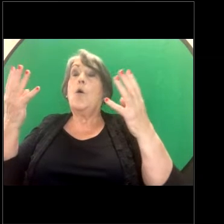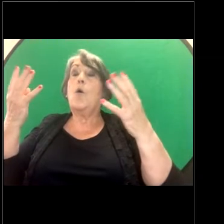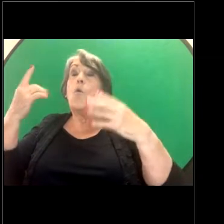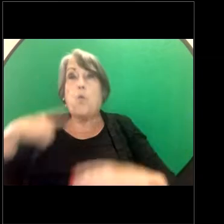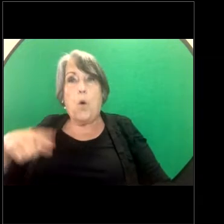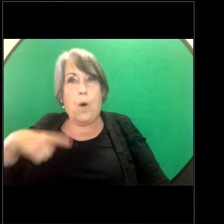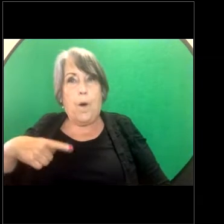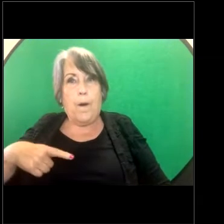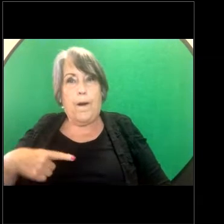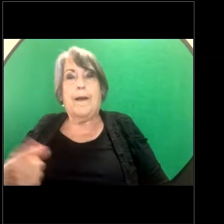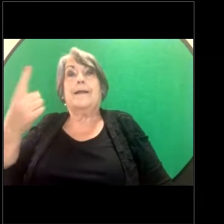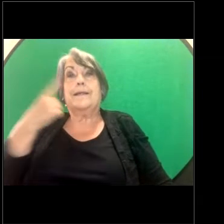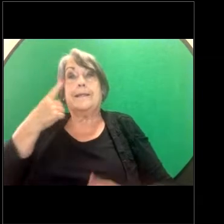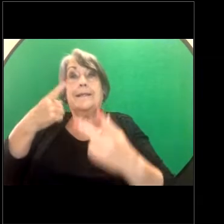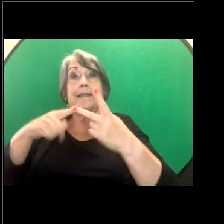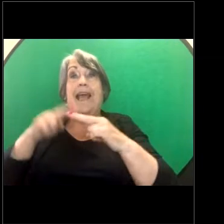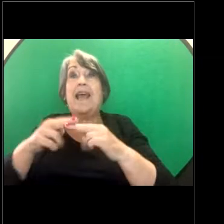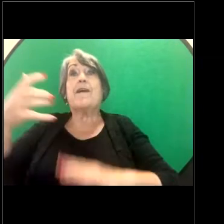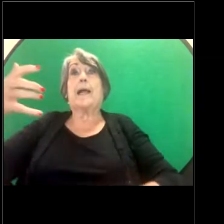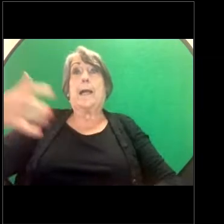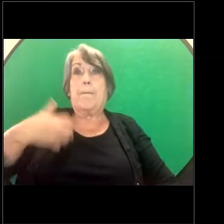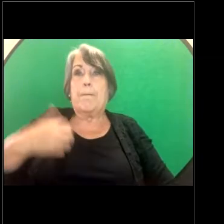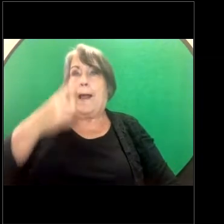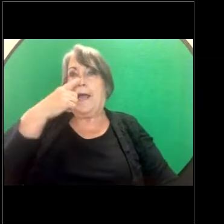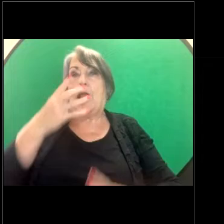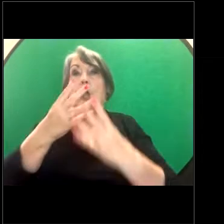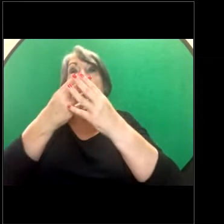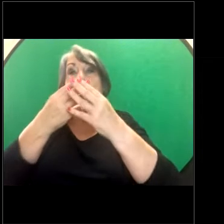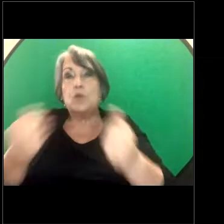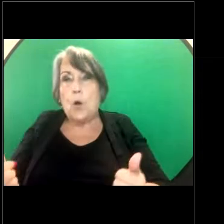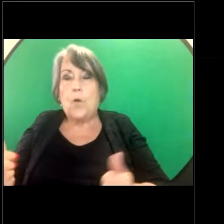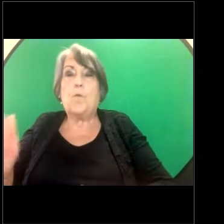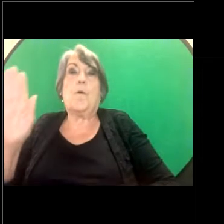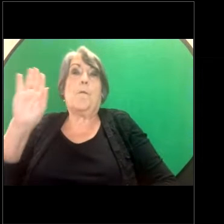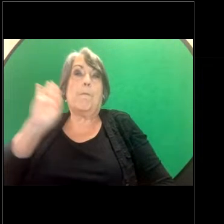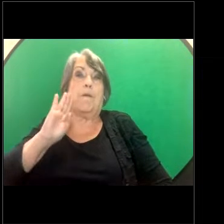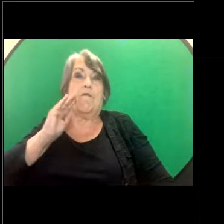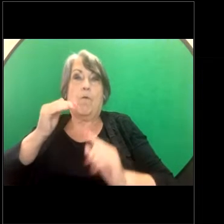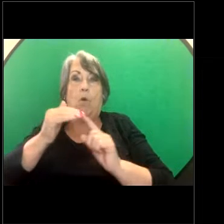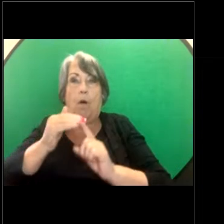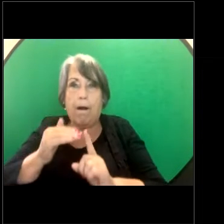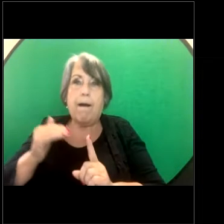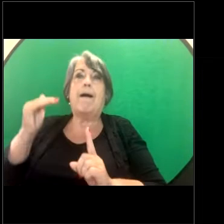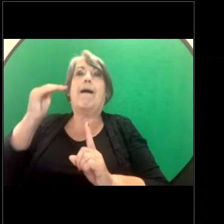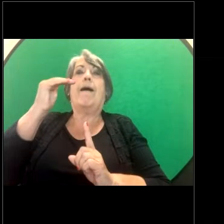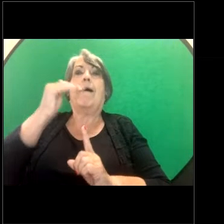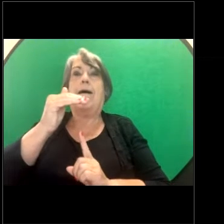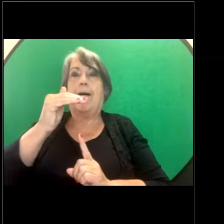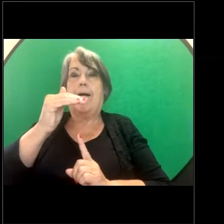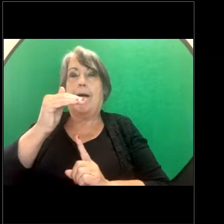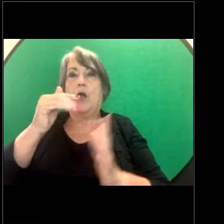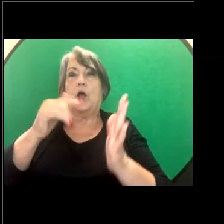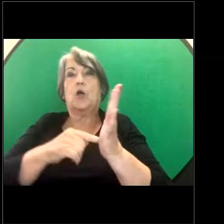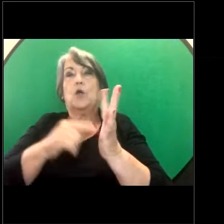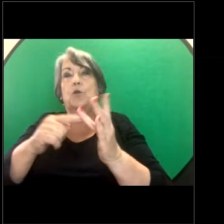if the complaint can be resolved before the need to refer it on to a body which would determine